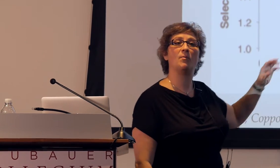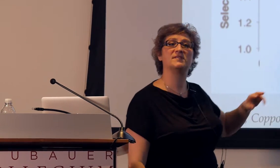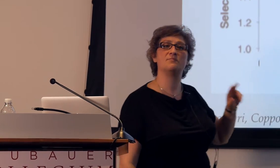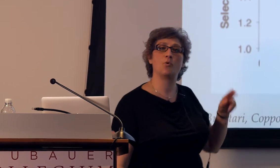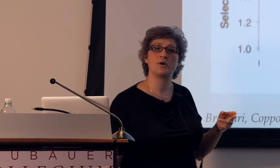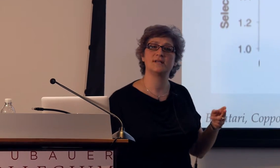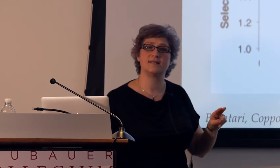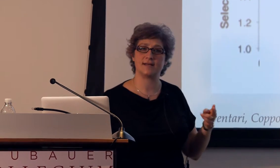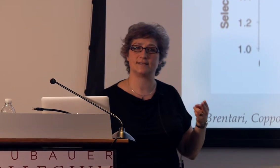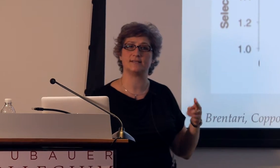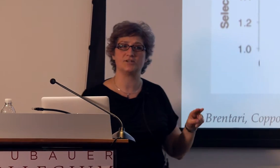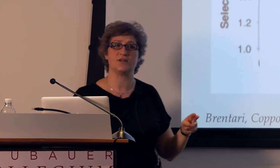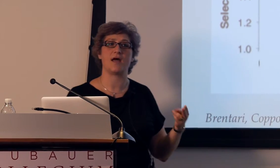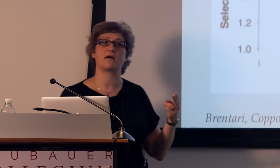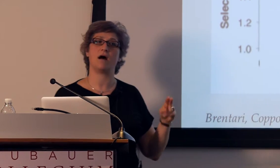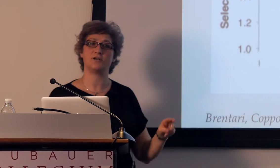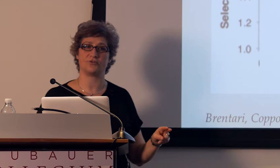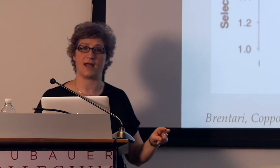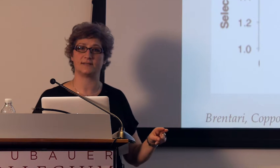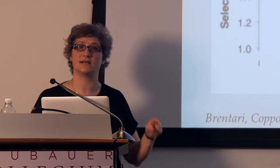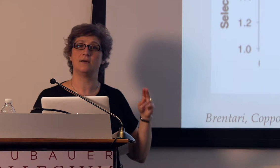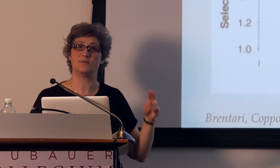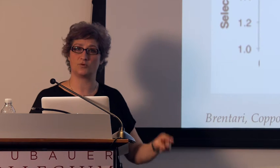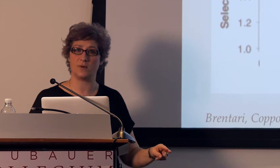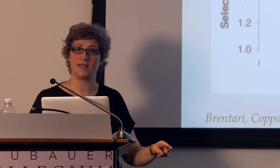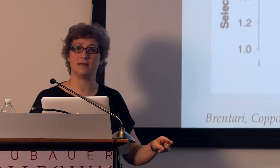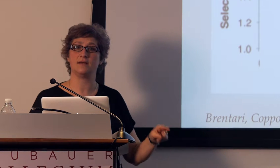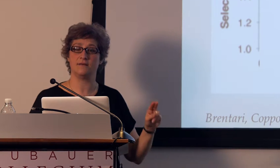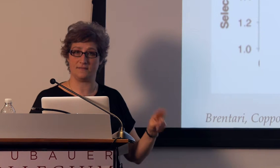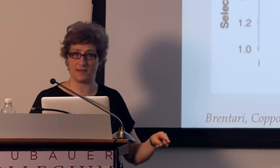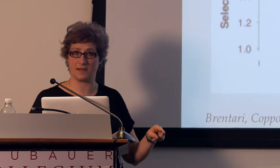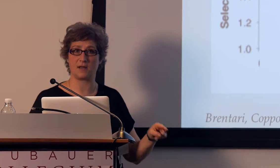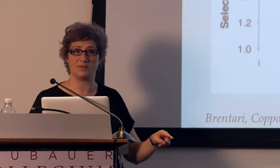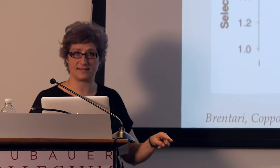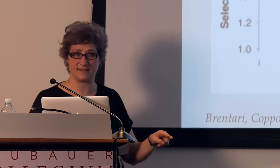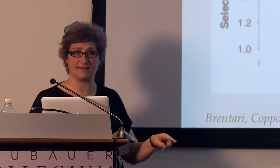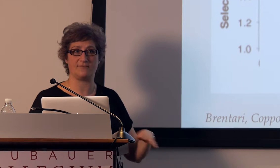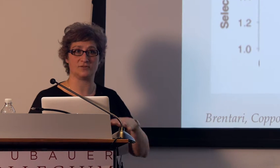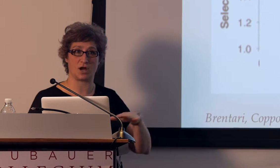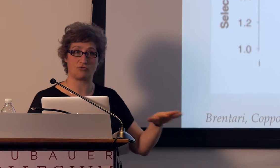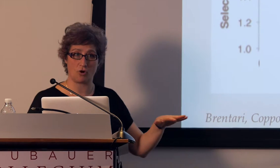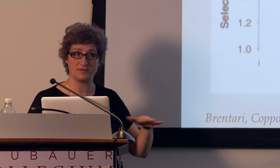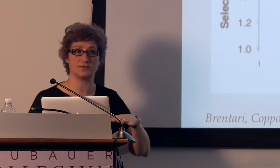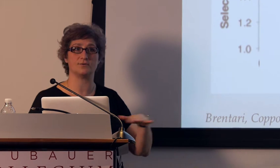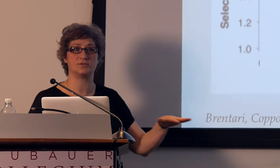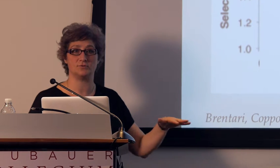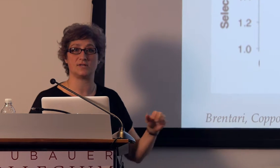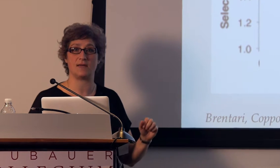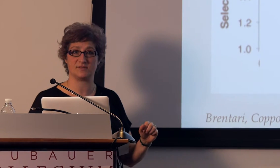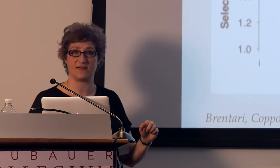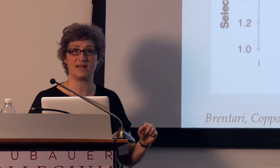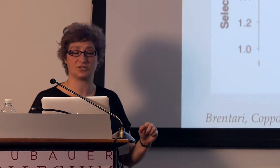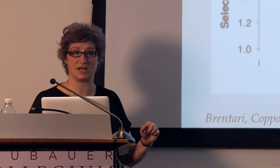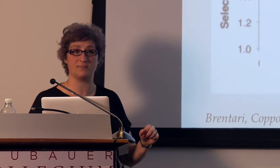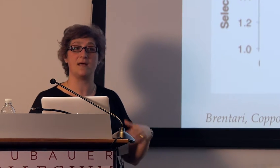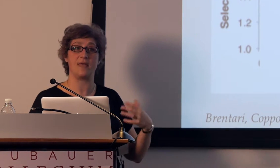but what's important is that distinction, that contrast between the complexity levels across those two types of handshapes